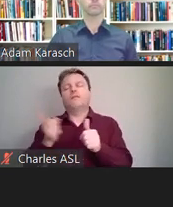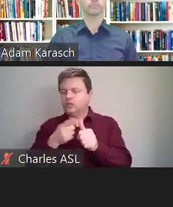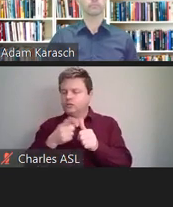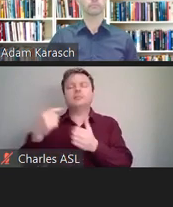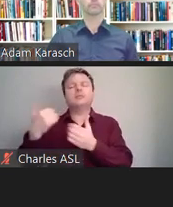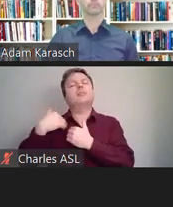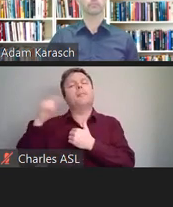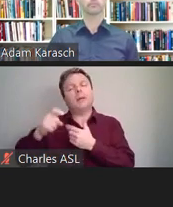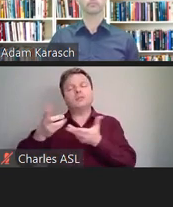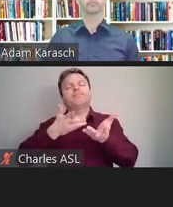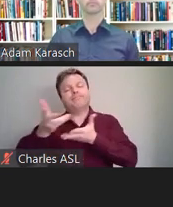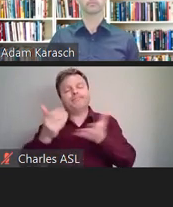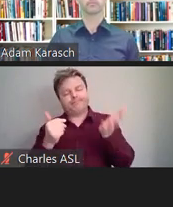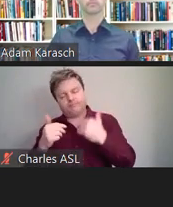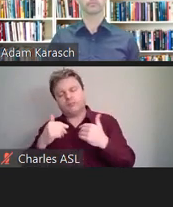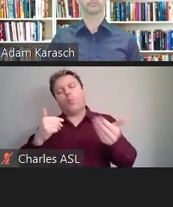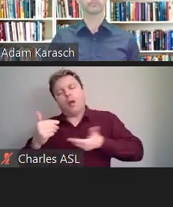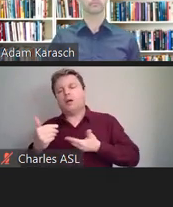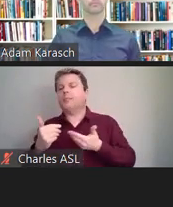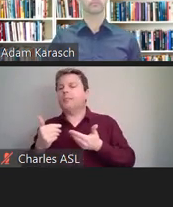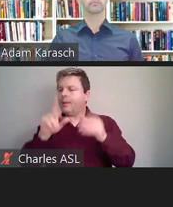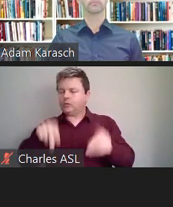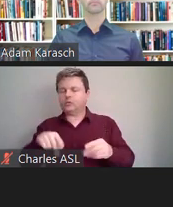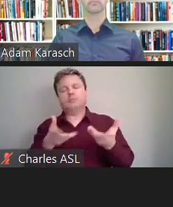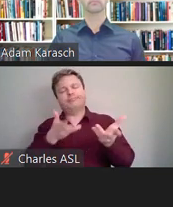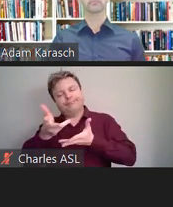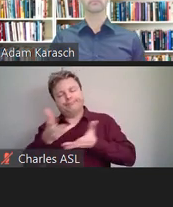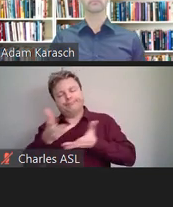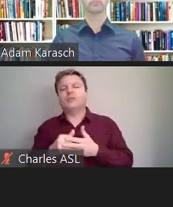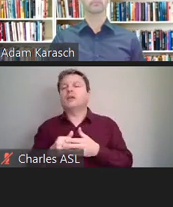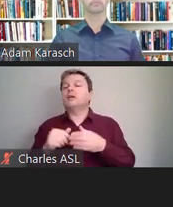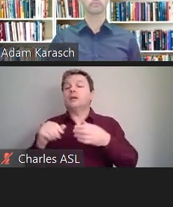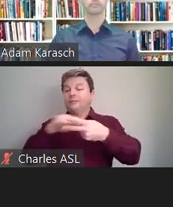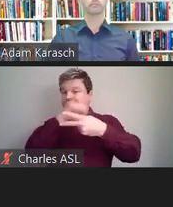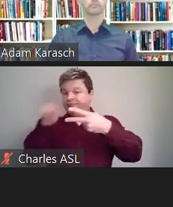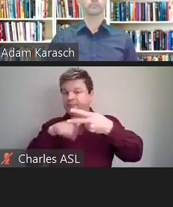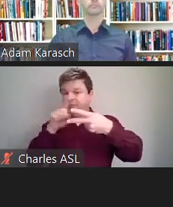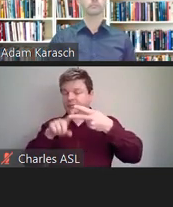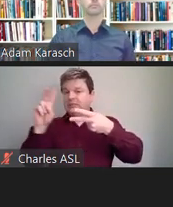The second responsibility is the employer-- as we said a minute ago--